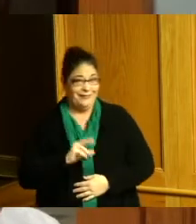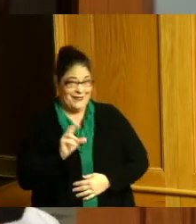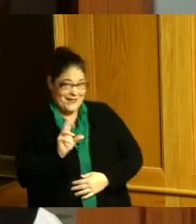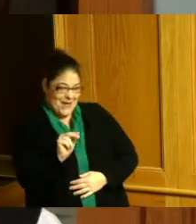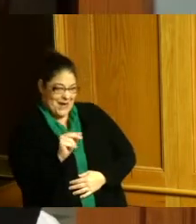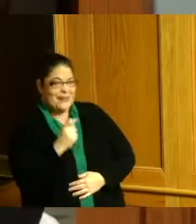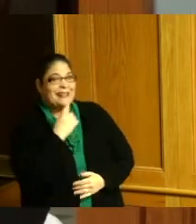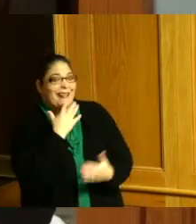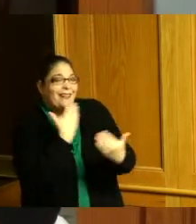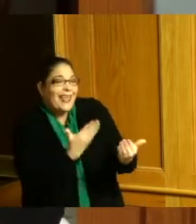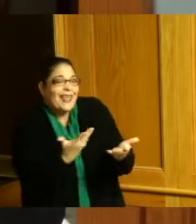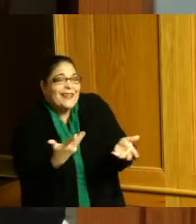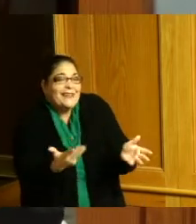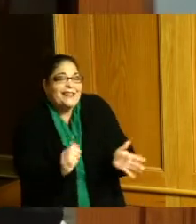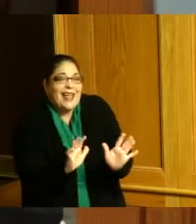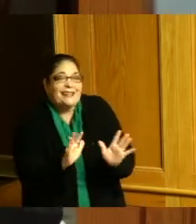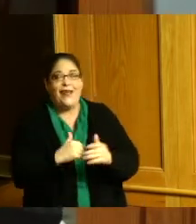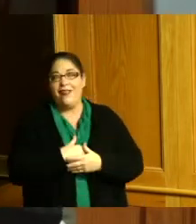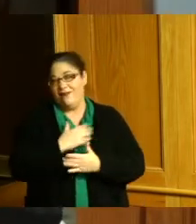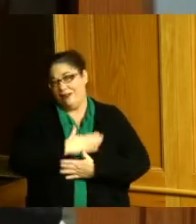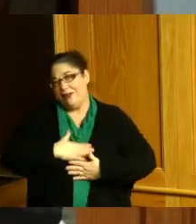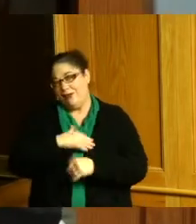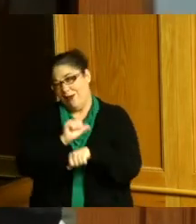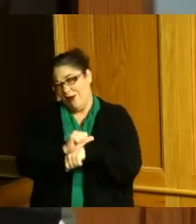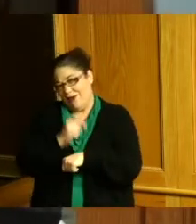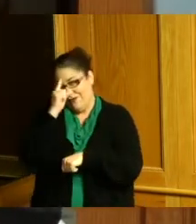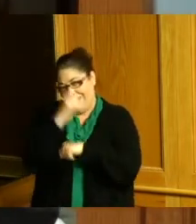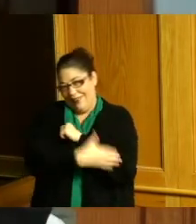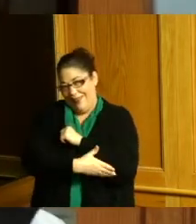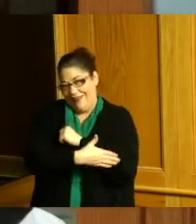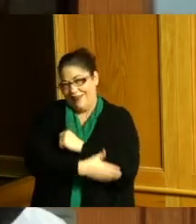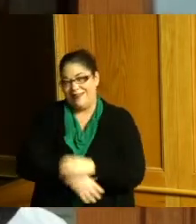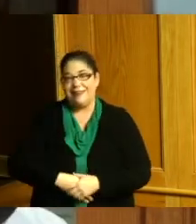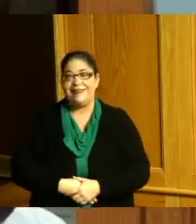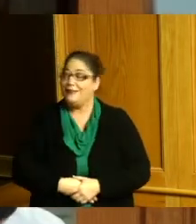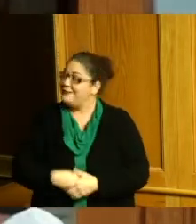thank you and I have enjoyed working for the county okay very good maybe our colleagues may